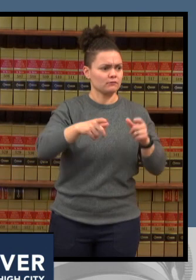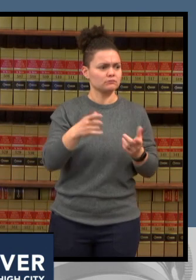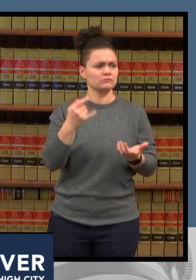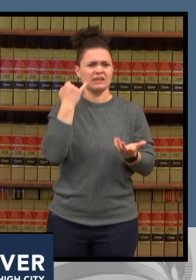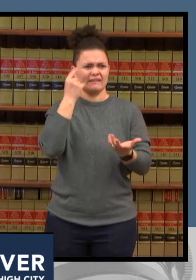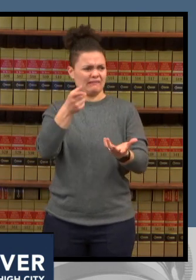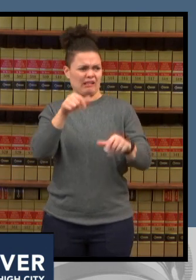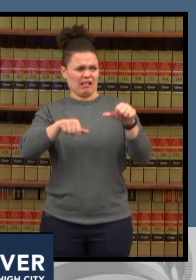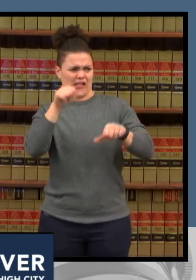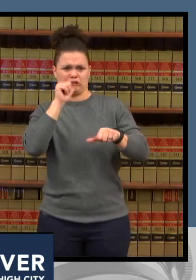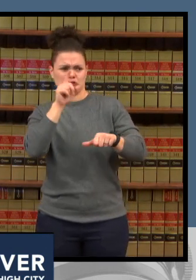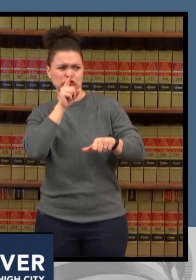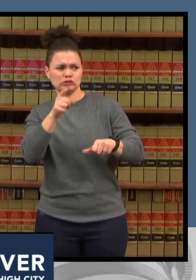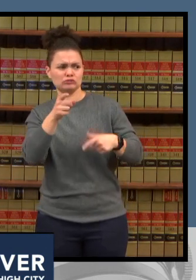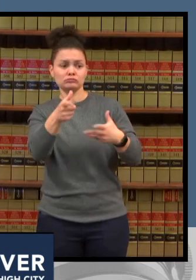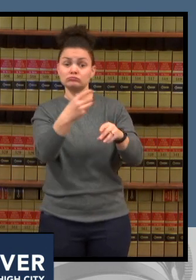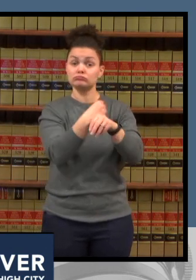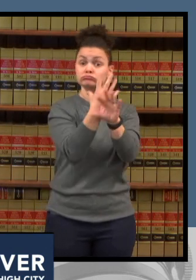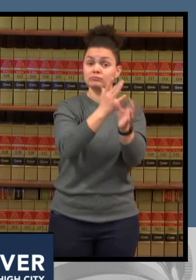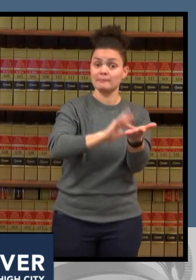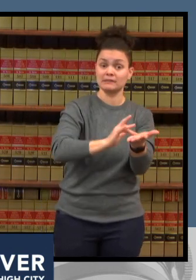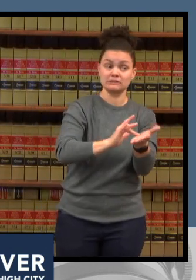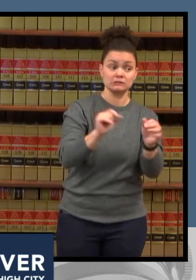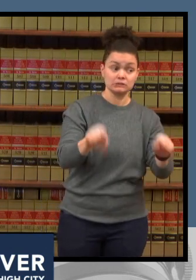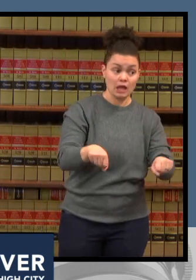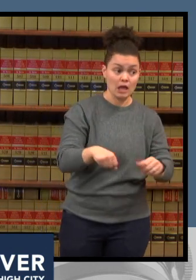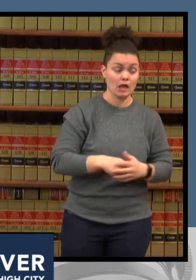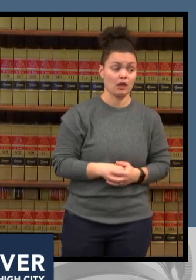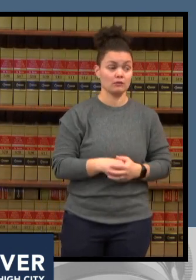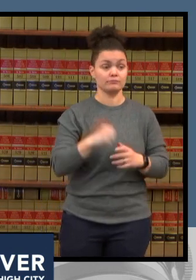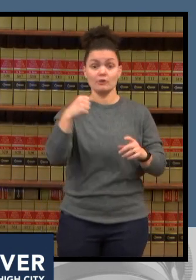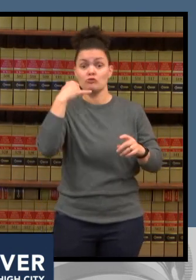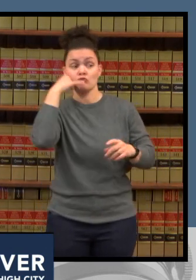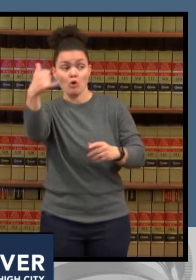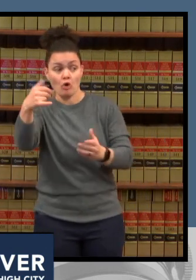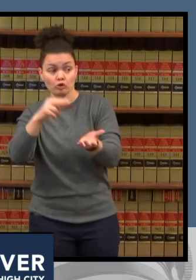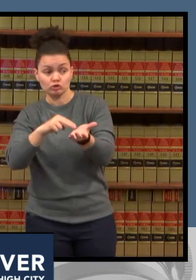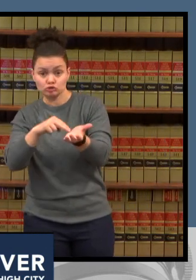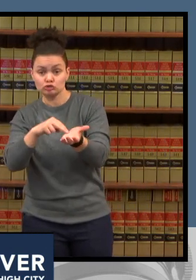and if you need to be seen in person we need to get you in to be seen in person